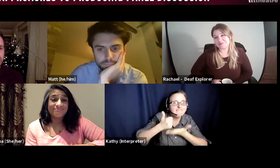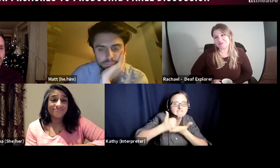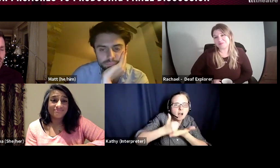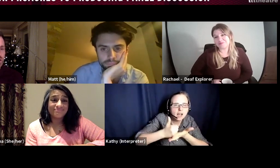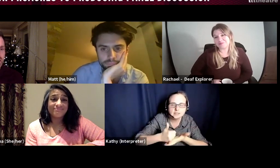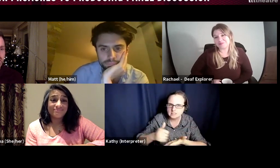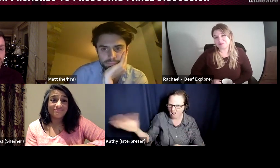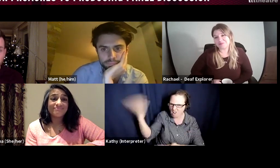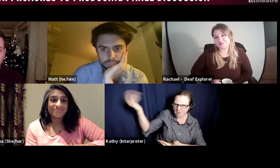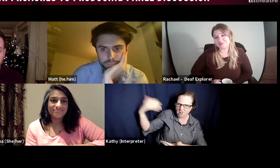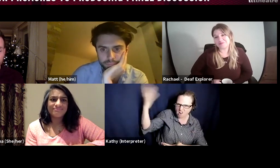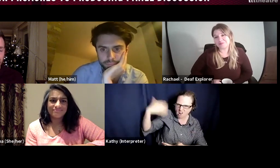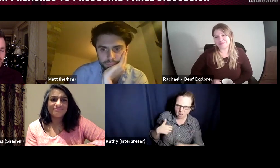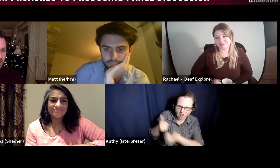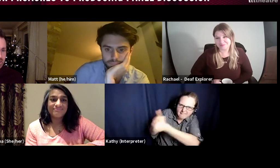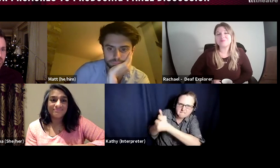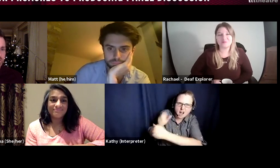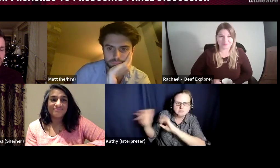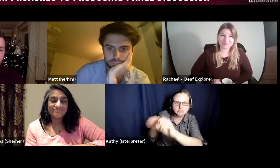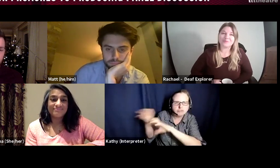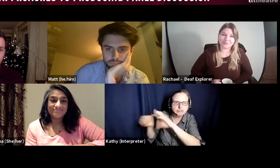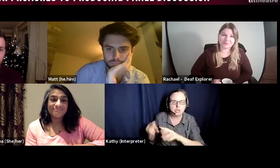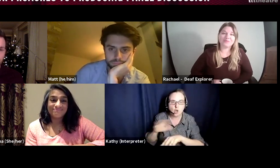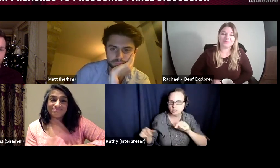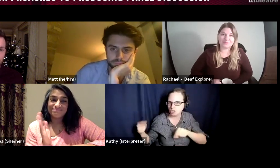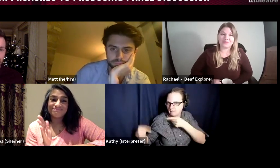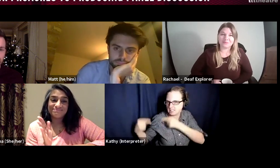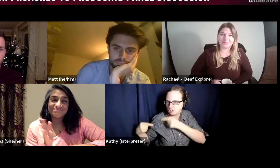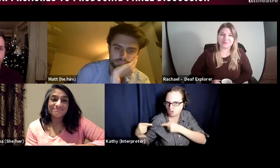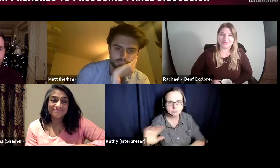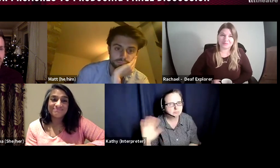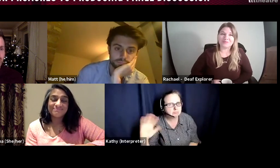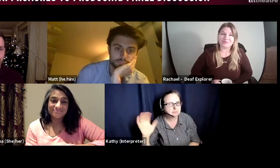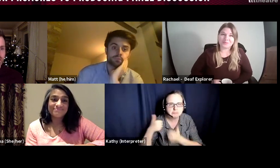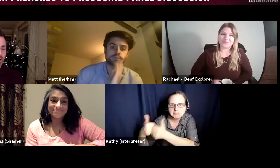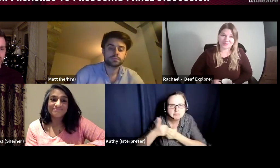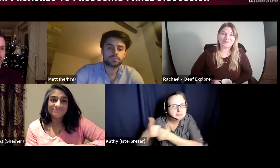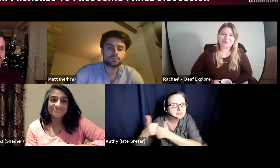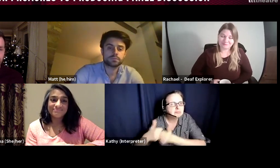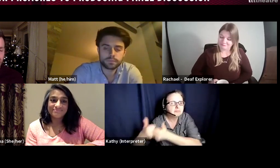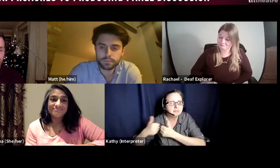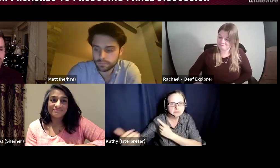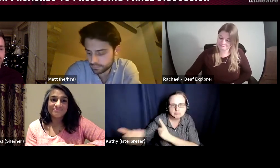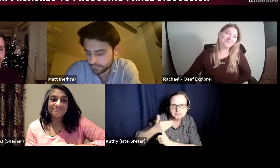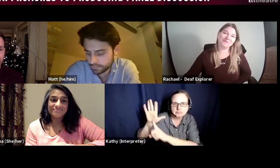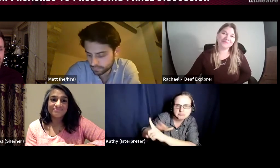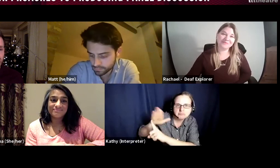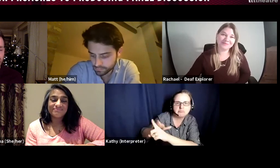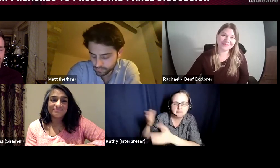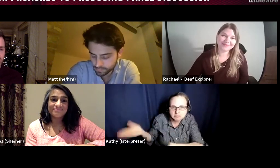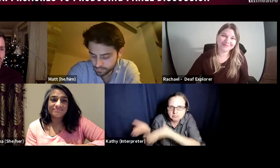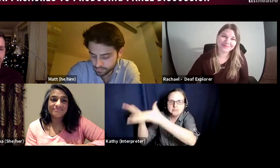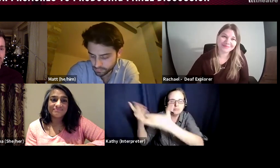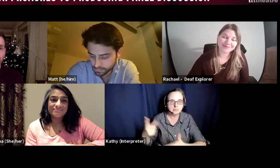emerging producers and creatives, because we were in that emerging, starting position ourselves,